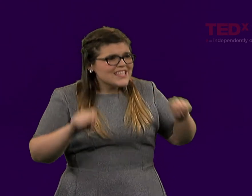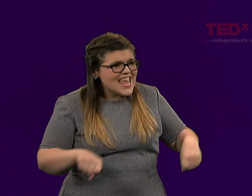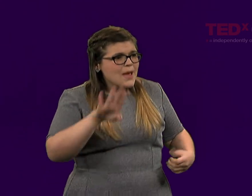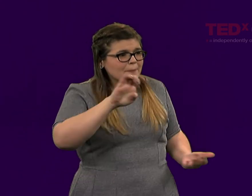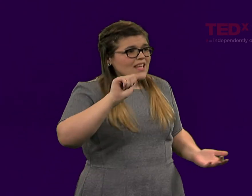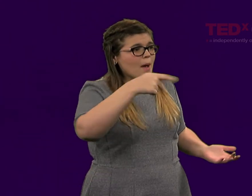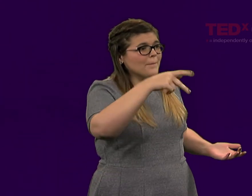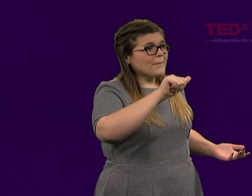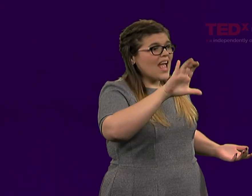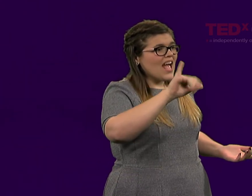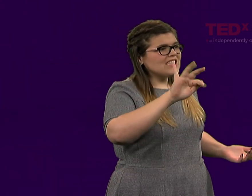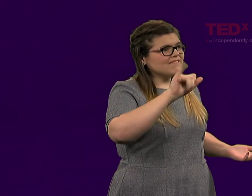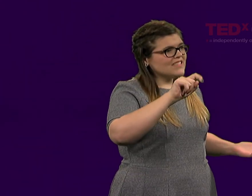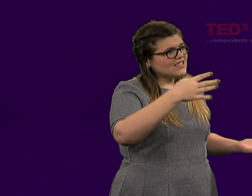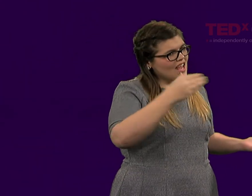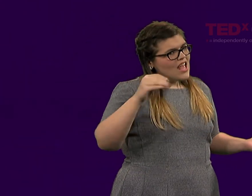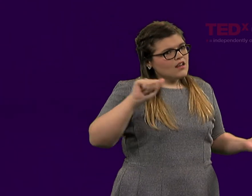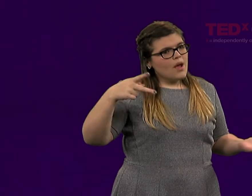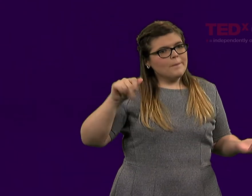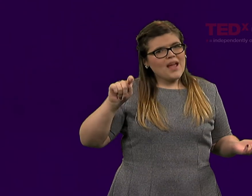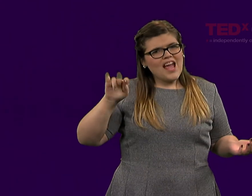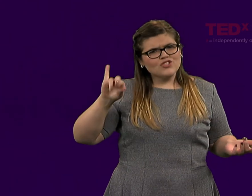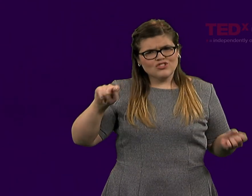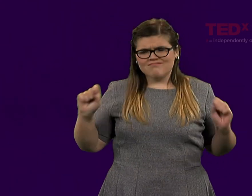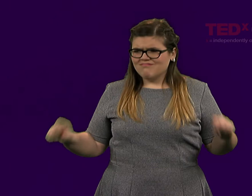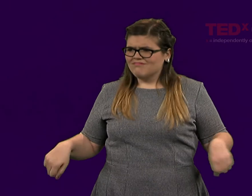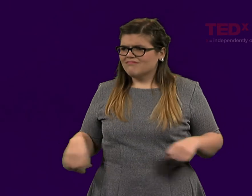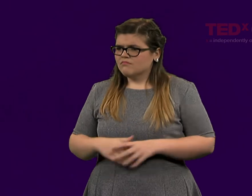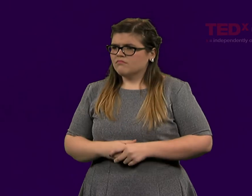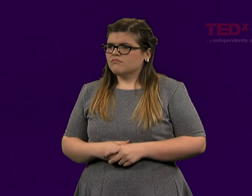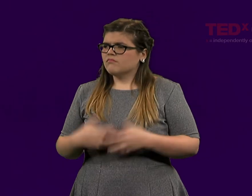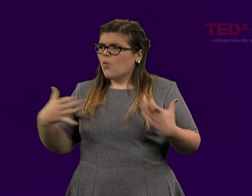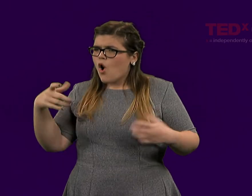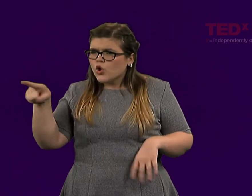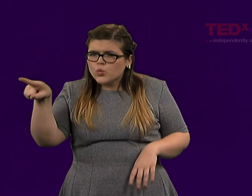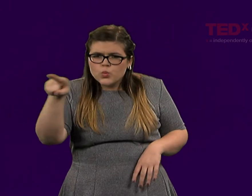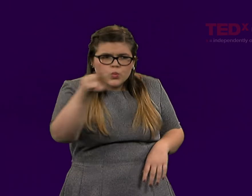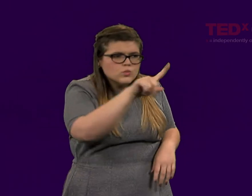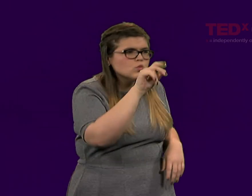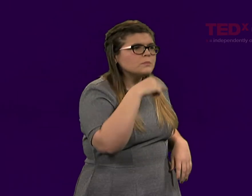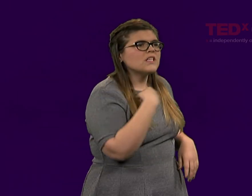Because you can, in fact, be a pacifist and a patriot.